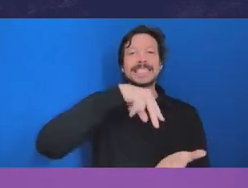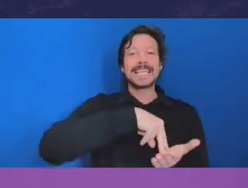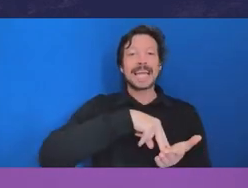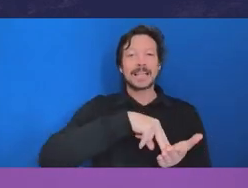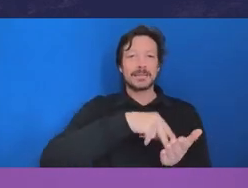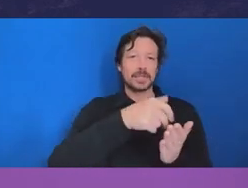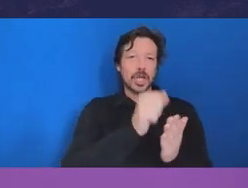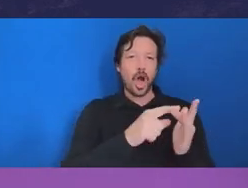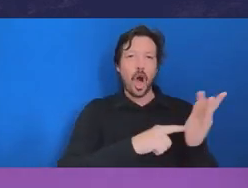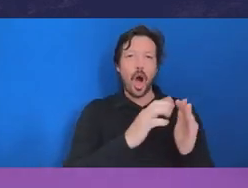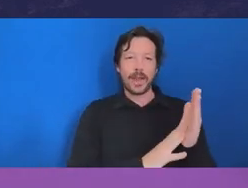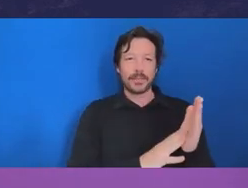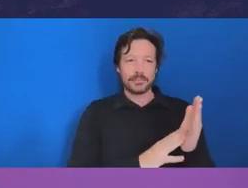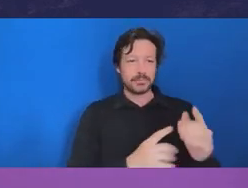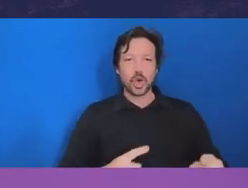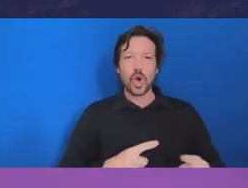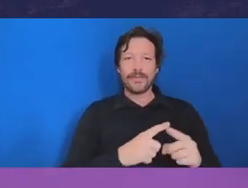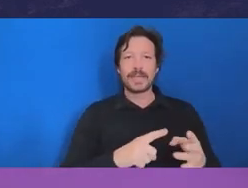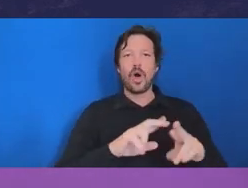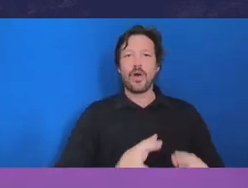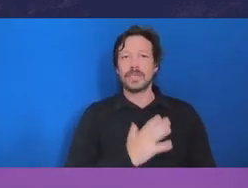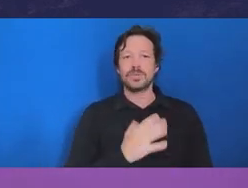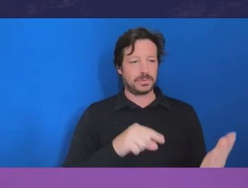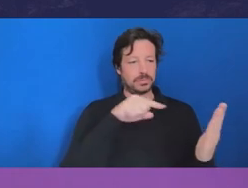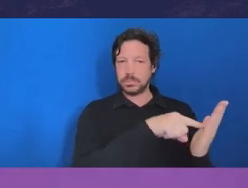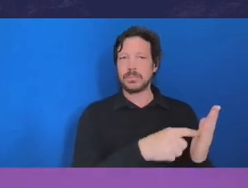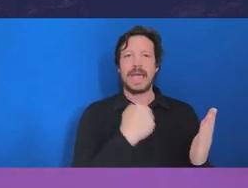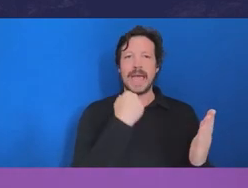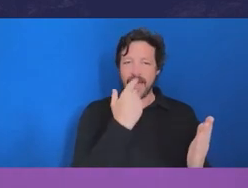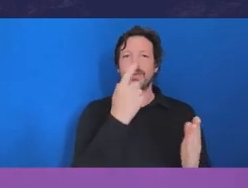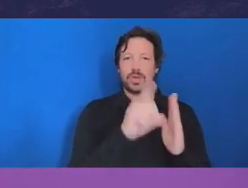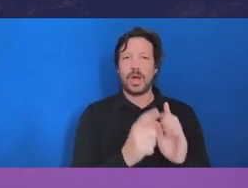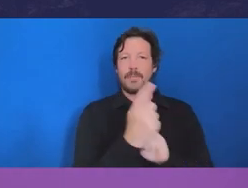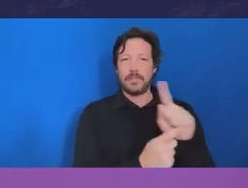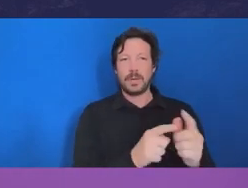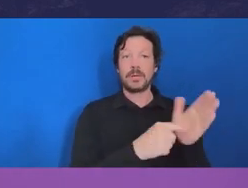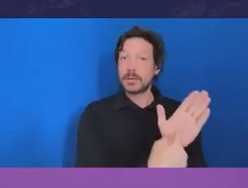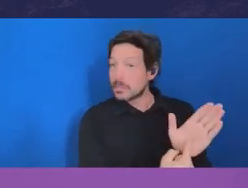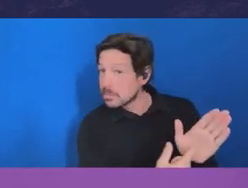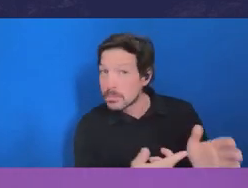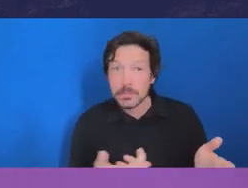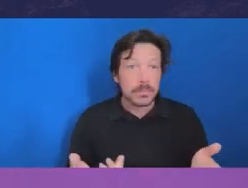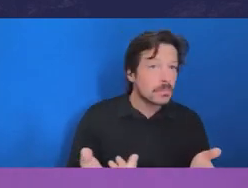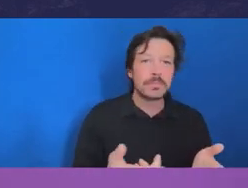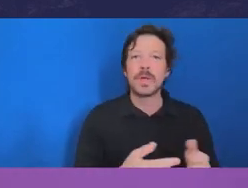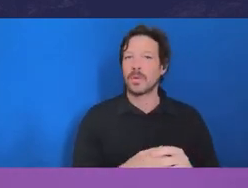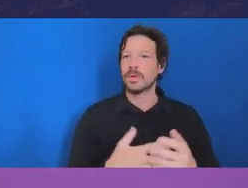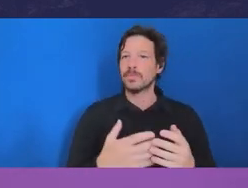And so we just make it a practice. It's just good housekeeping. And then that’s seen throughout the entire organization that we are positively stable